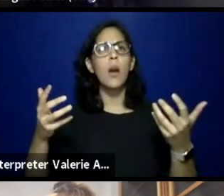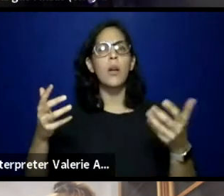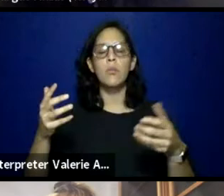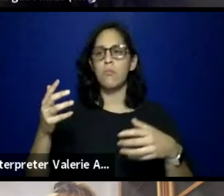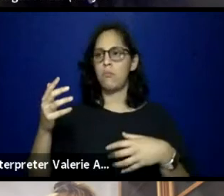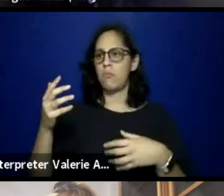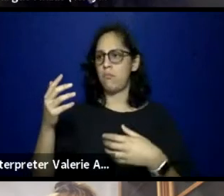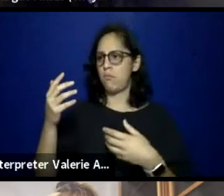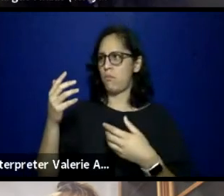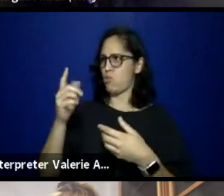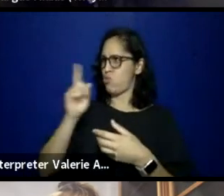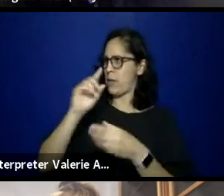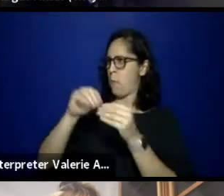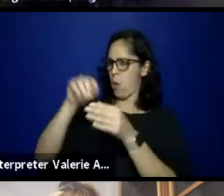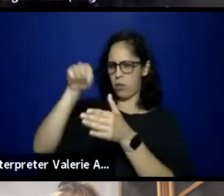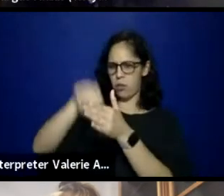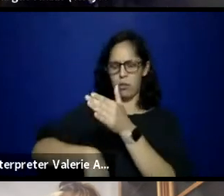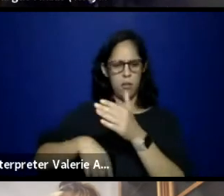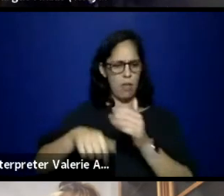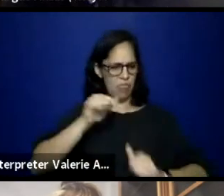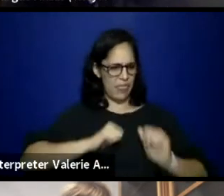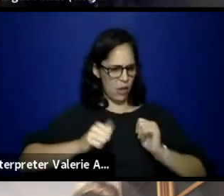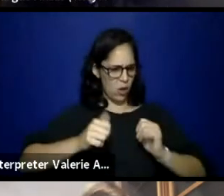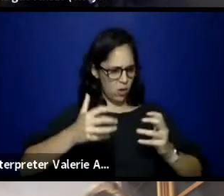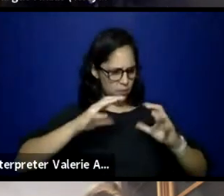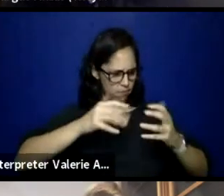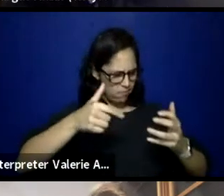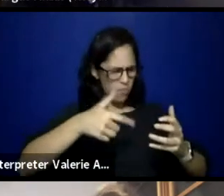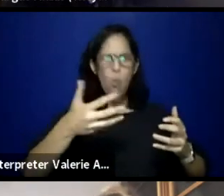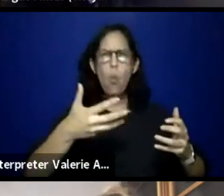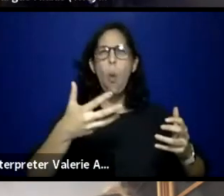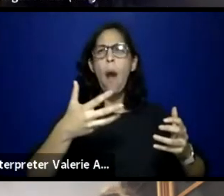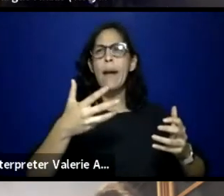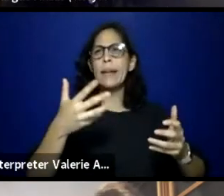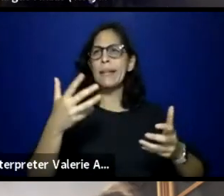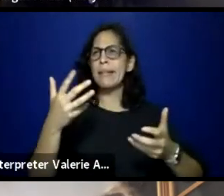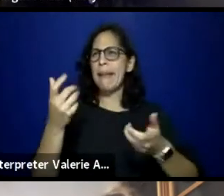and as we elevate what advocacy is? One sentence, let's see if you can do this,